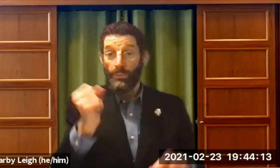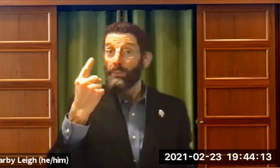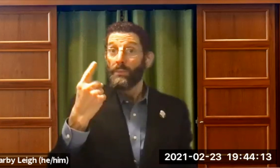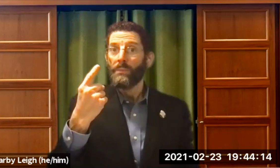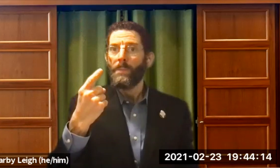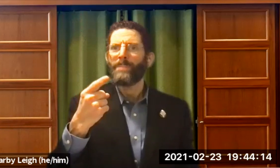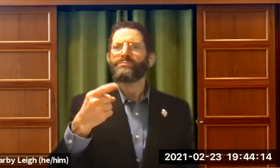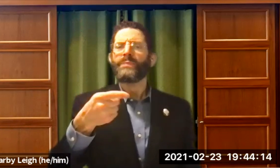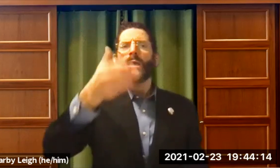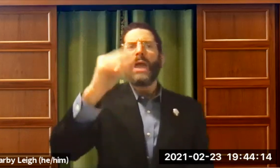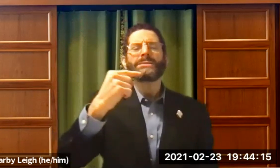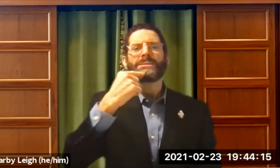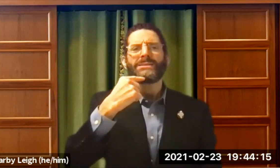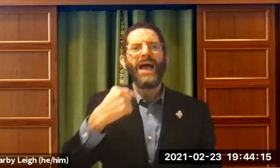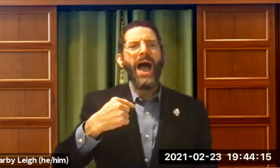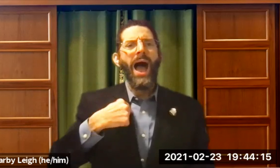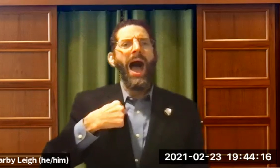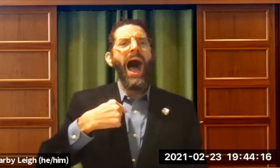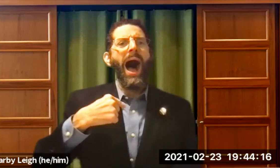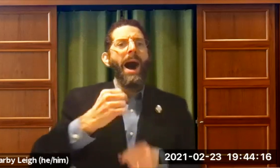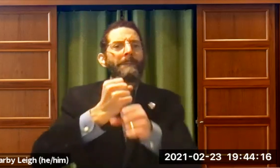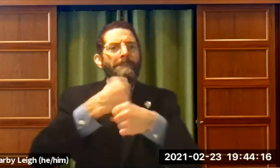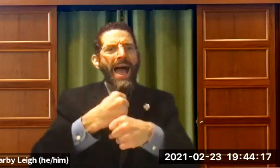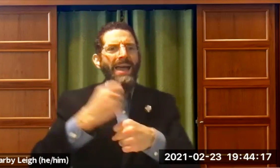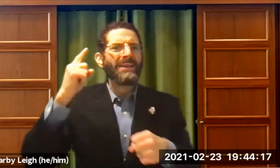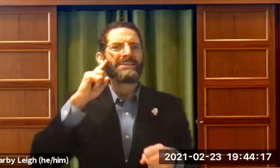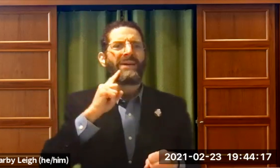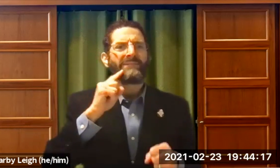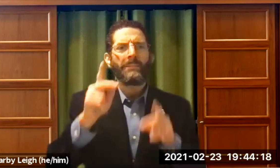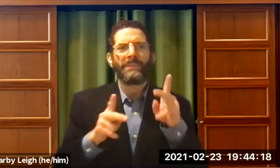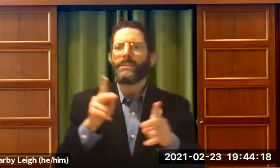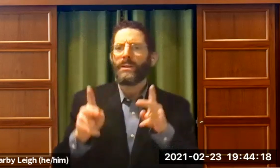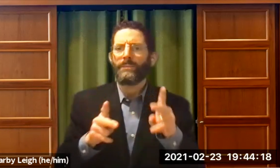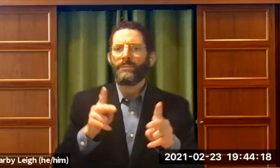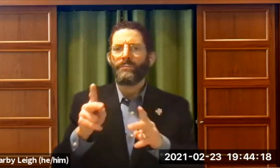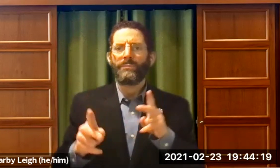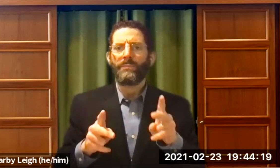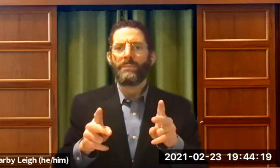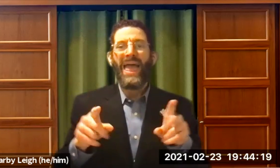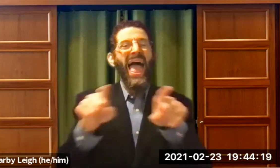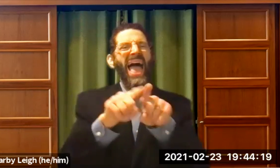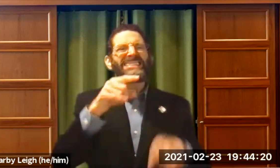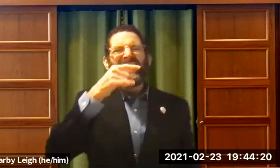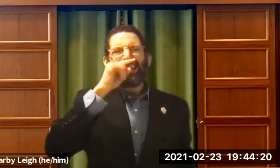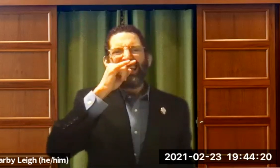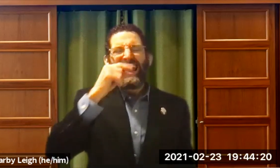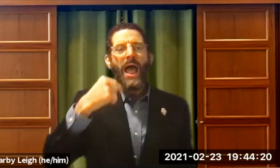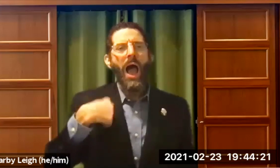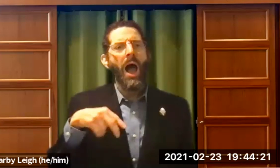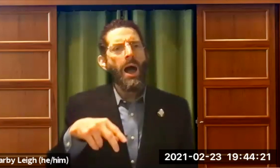Got it? So God said , I made deaf people.